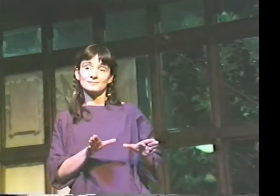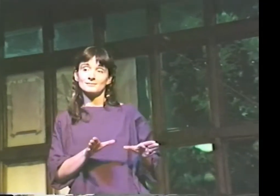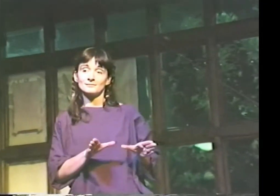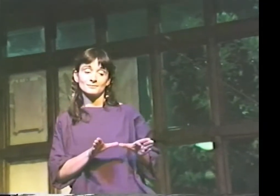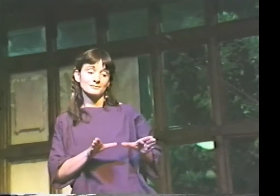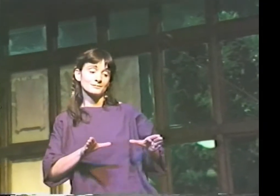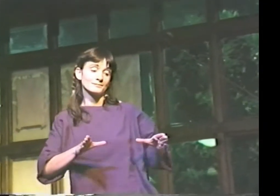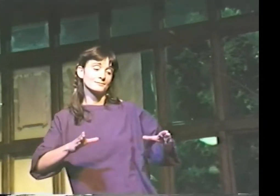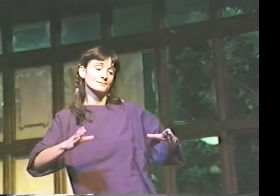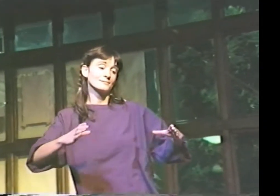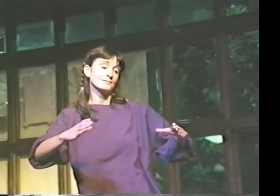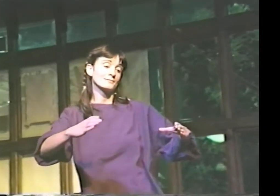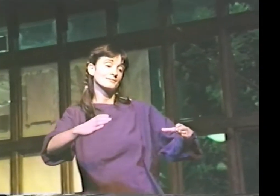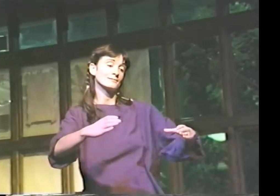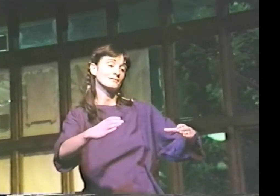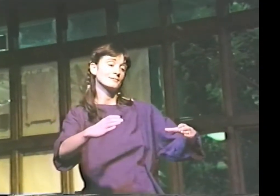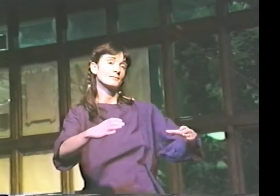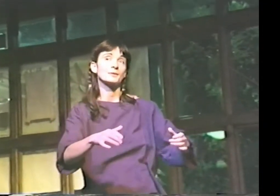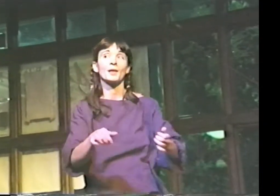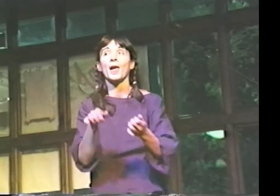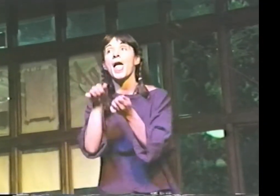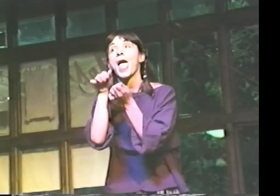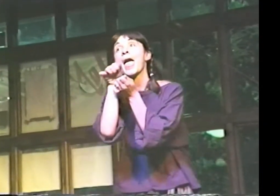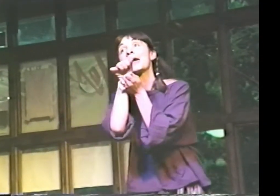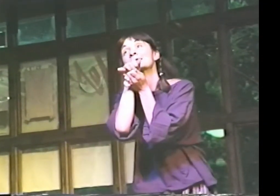C... - A NEWBORN CALF.